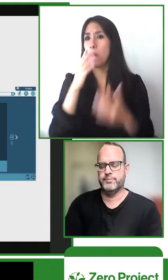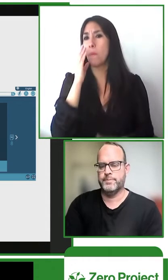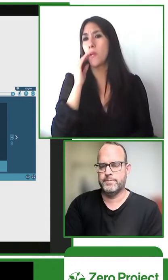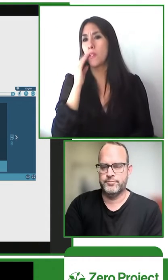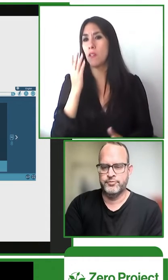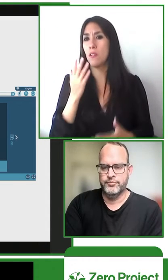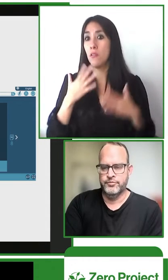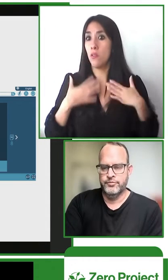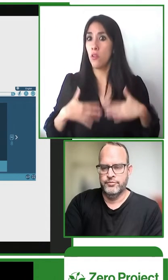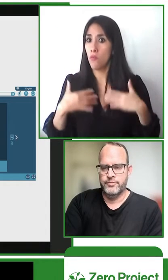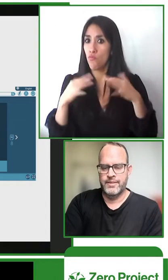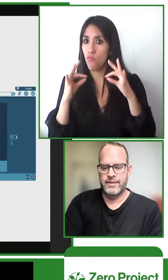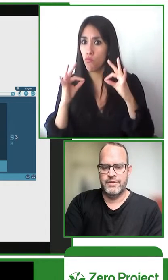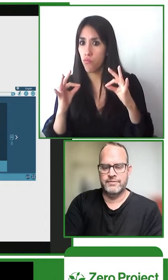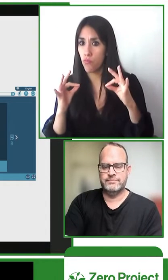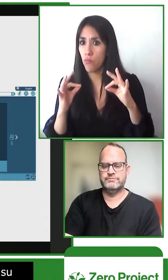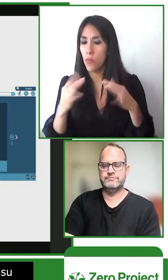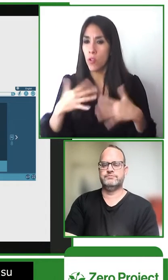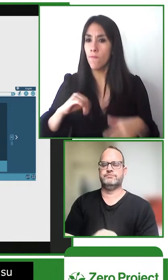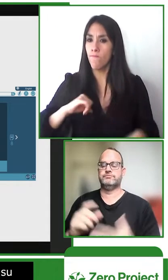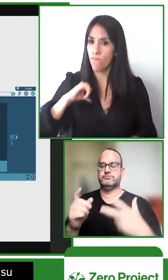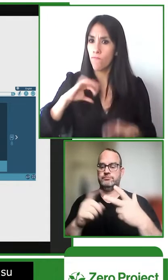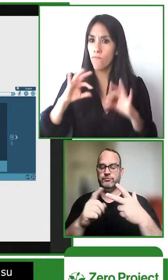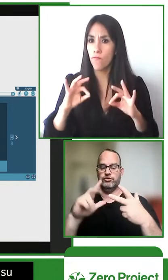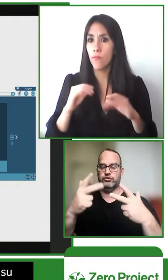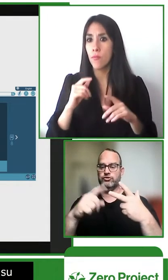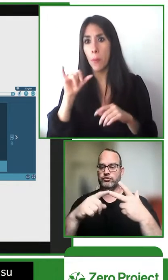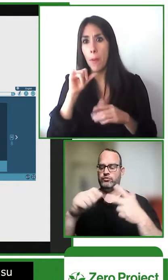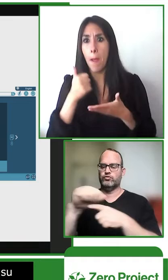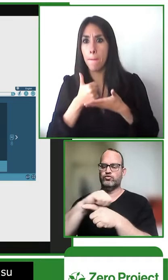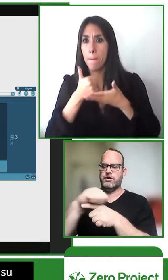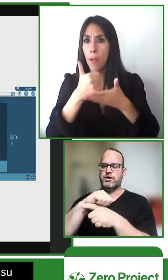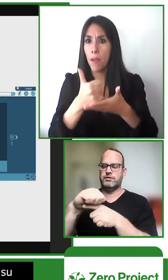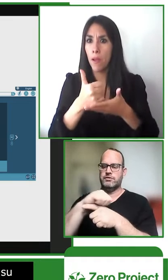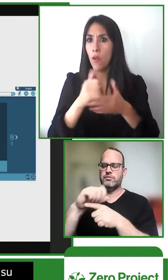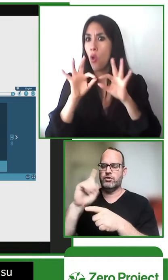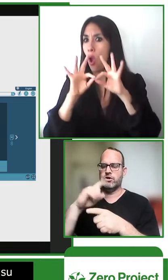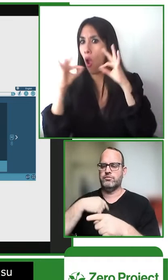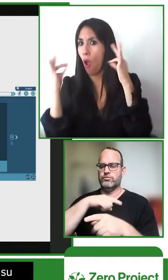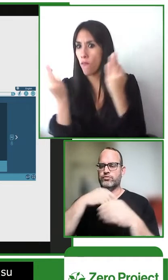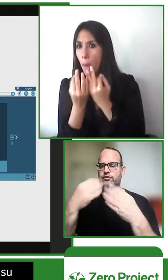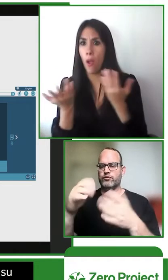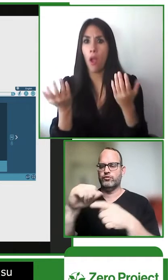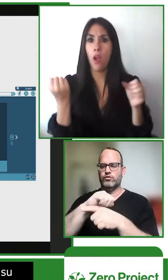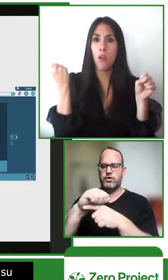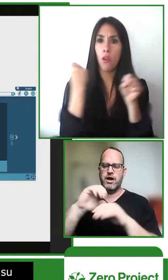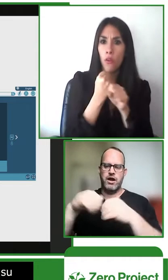shared reading with their children as well as in schools and the third